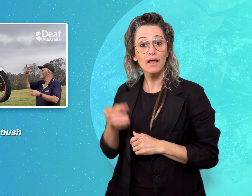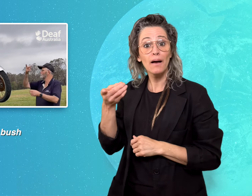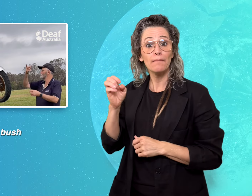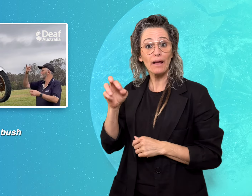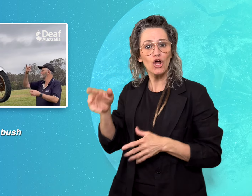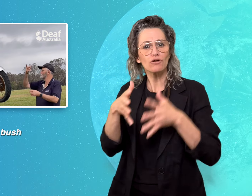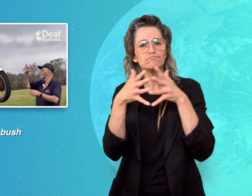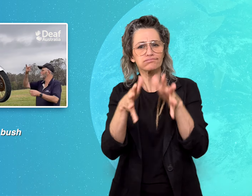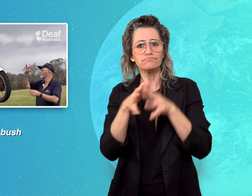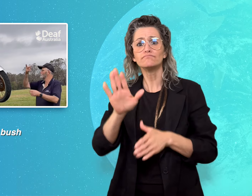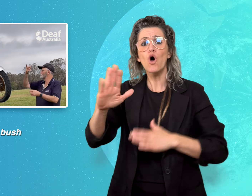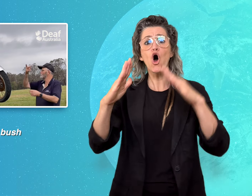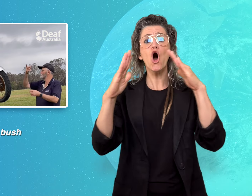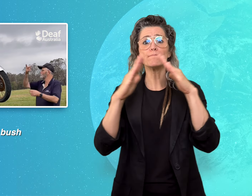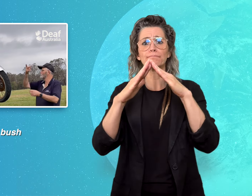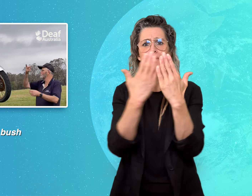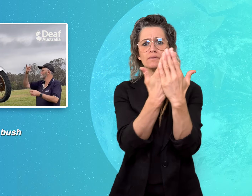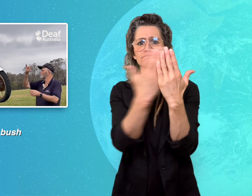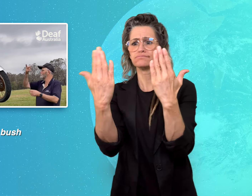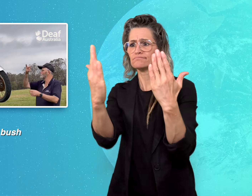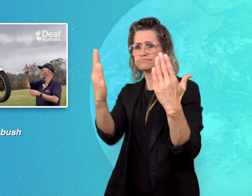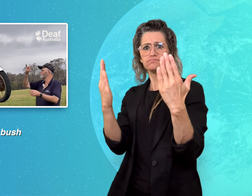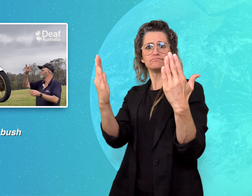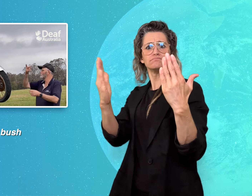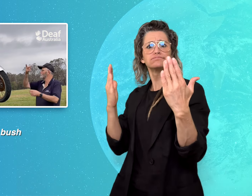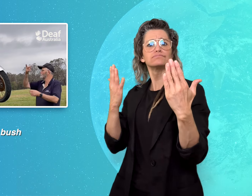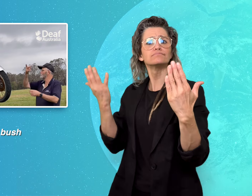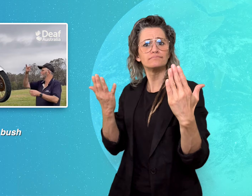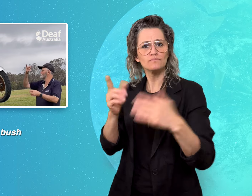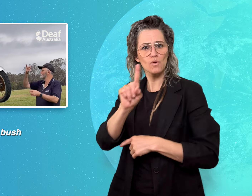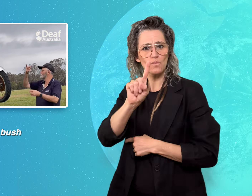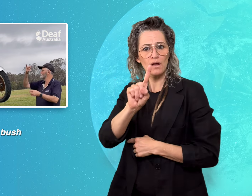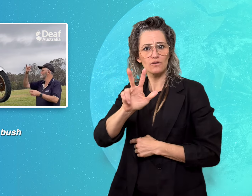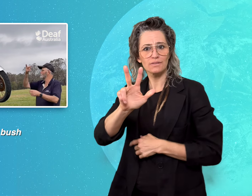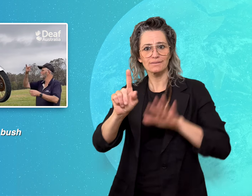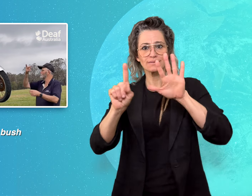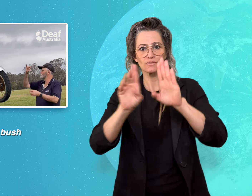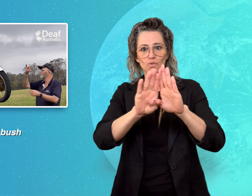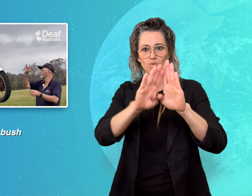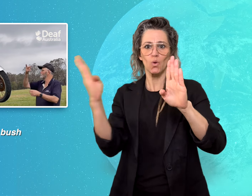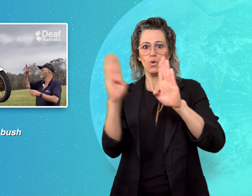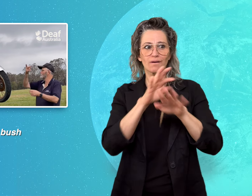experience in farming, the brothers have never gone